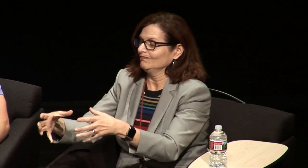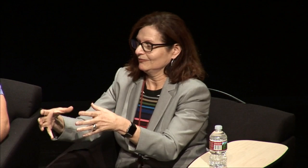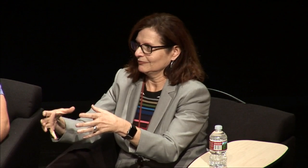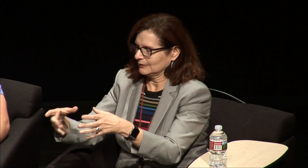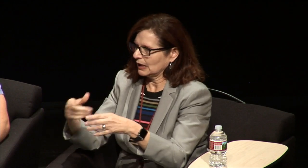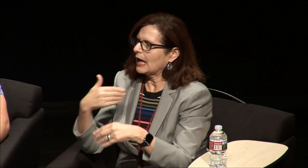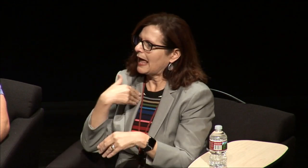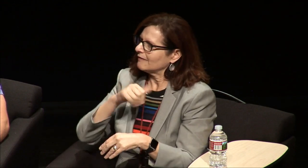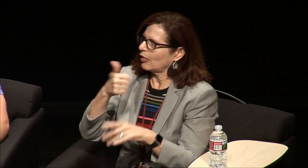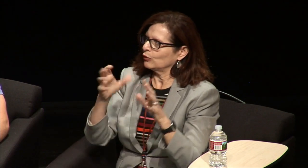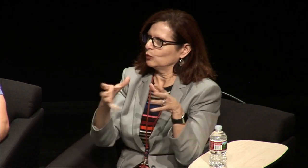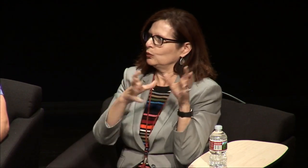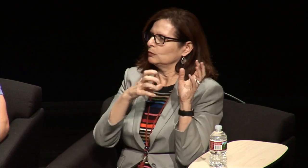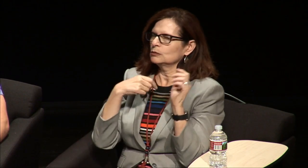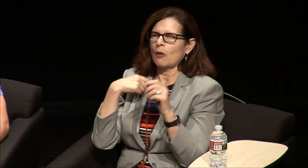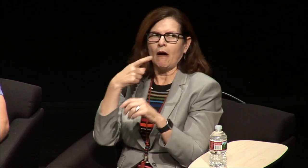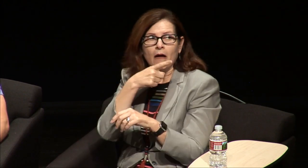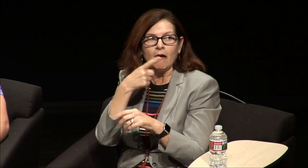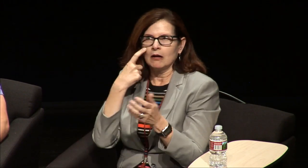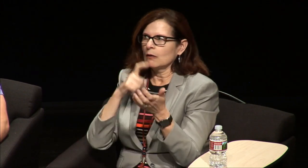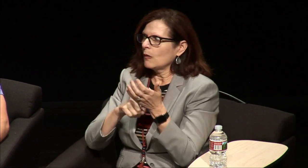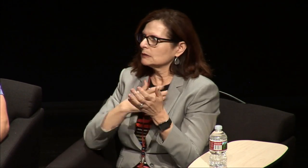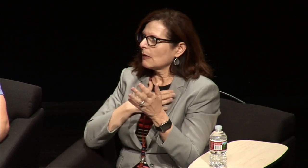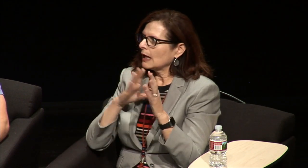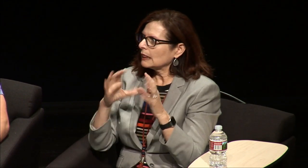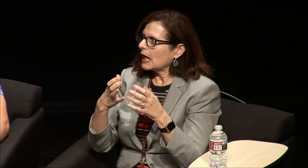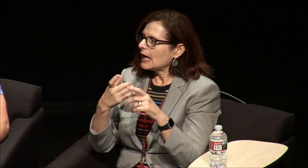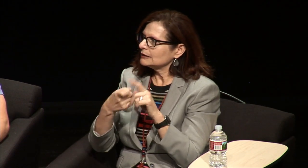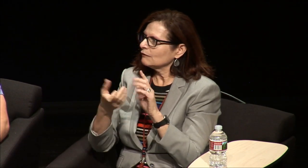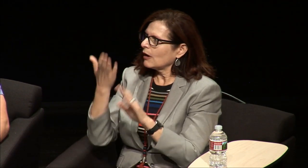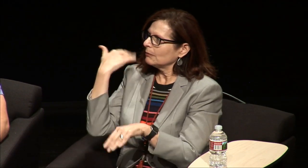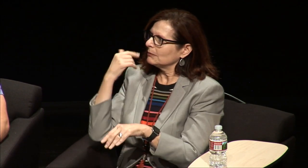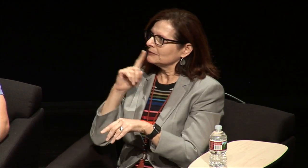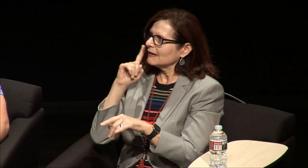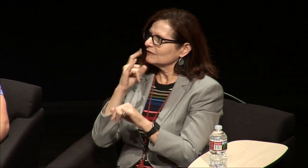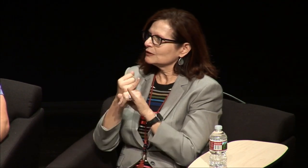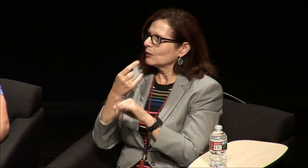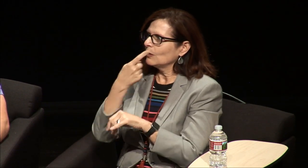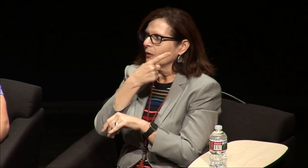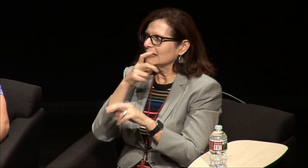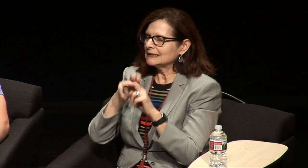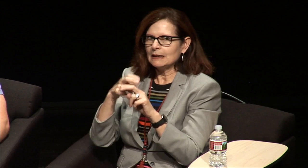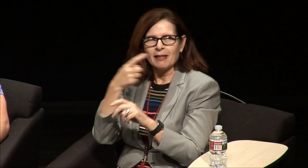so as a field trip to the symphony we I noticed there was classmates from the